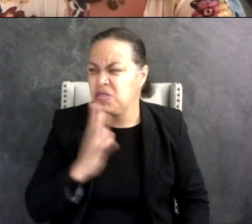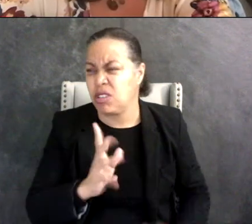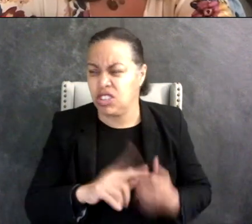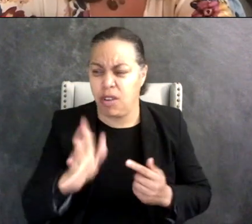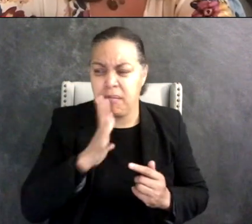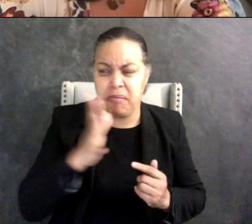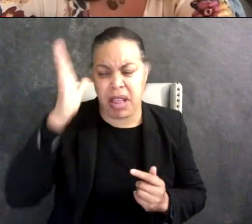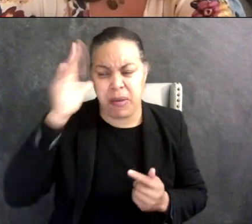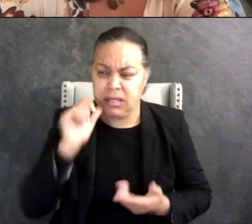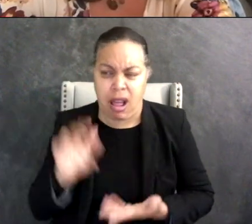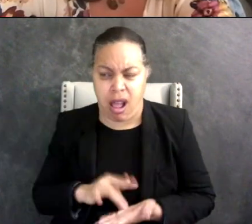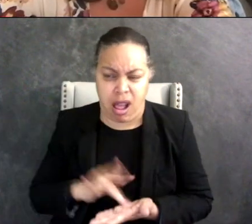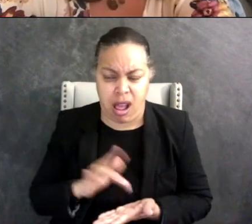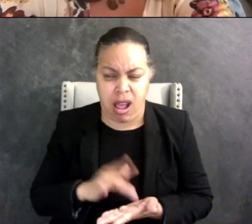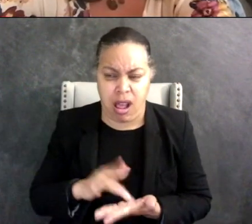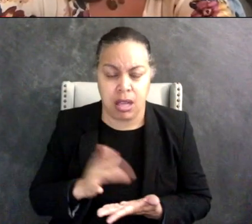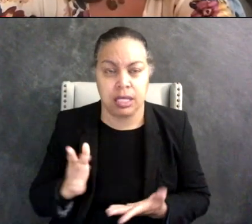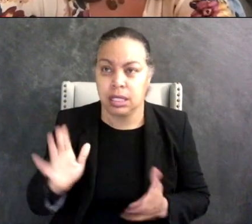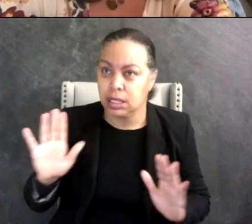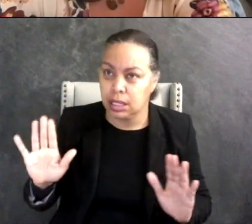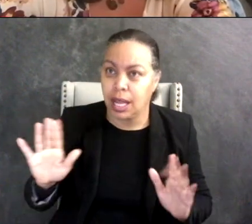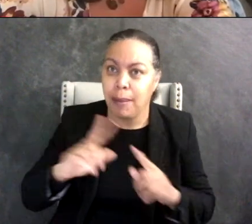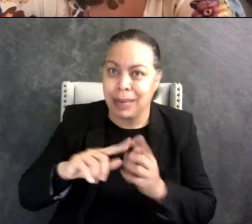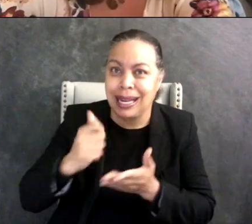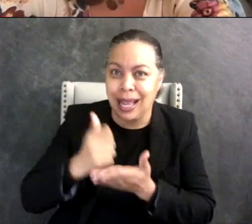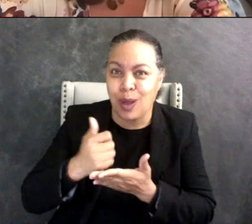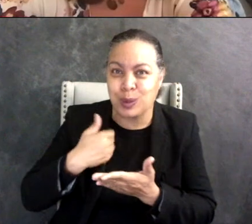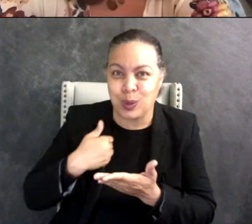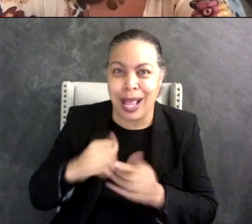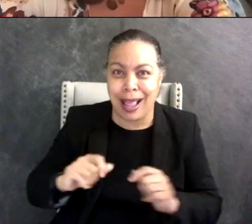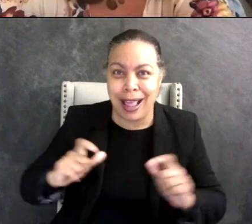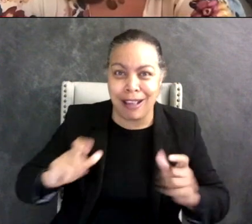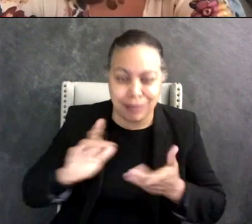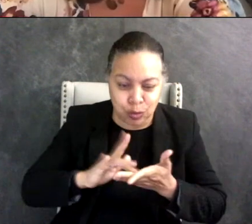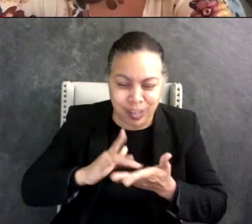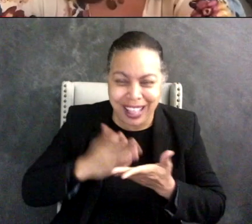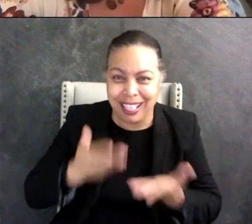and it just it helps him though to have the screen there yeah kind of a thing with his anxiety